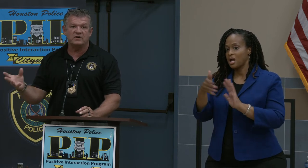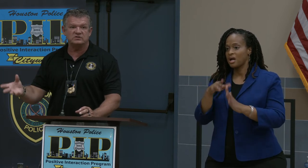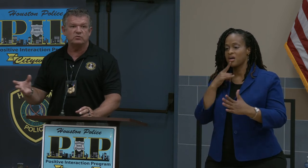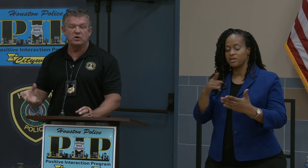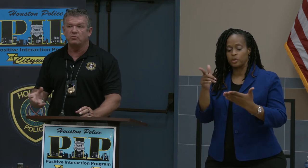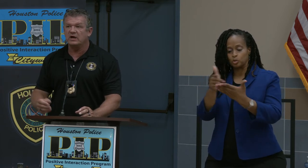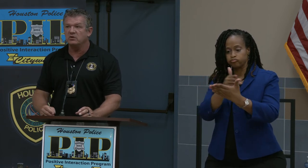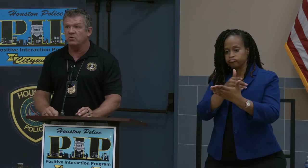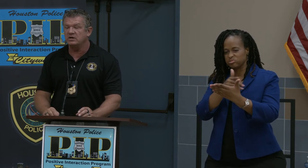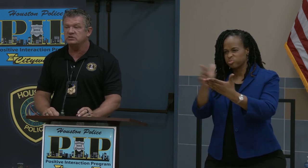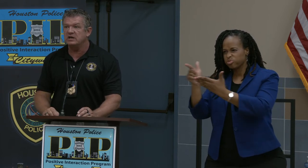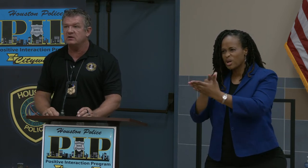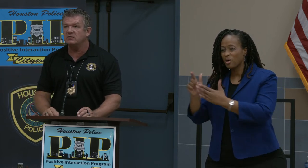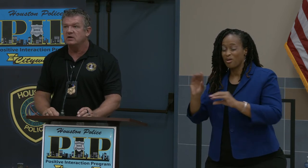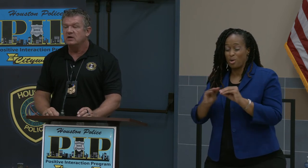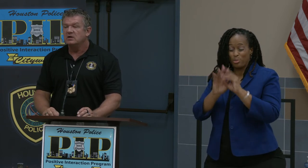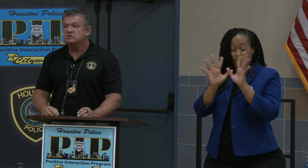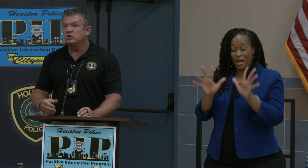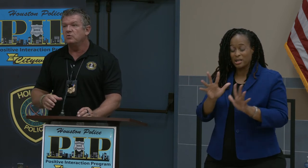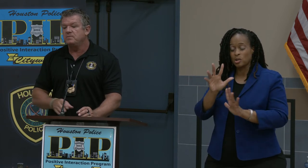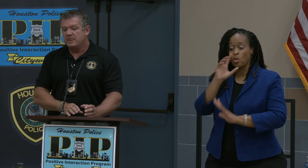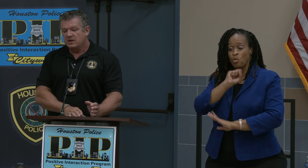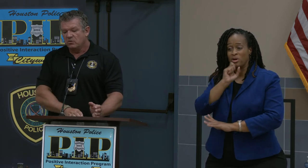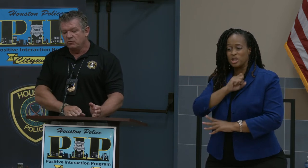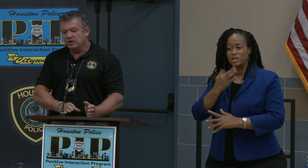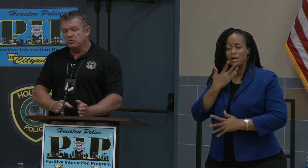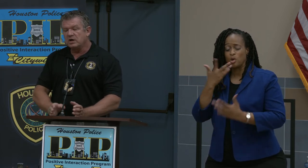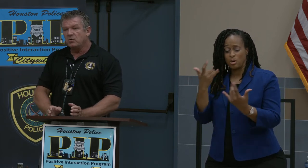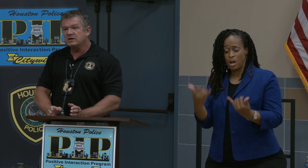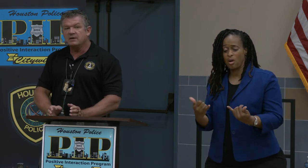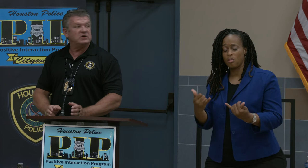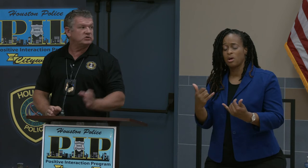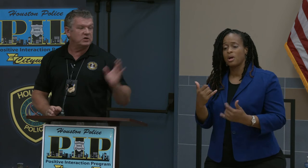ours are real bright orange now. So really I'm going to show you a